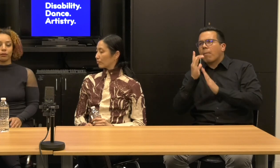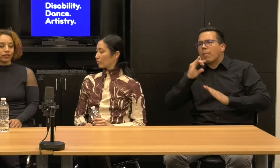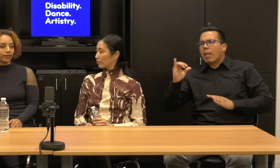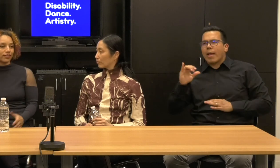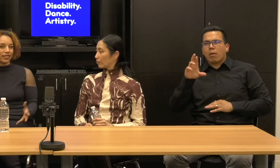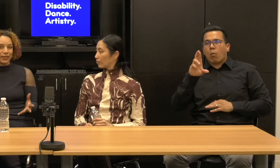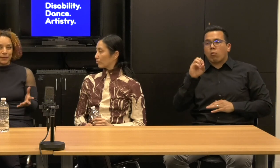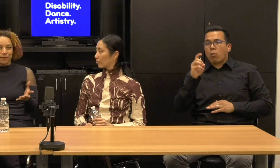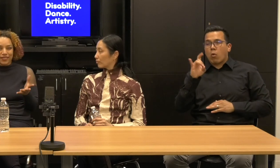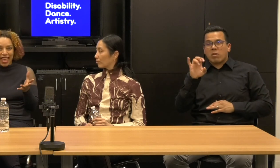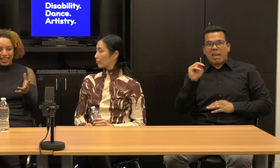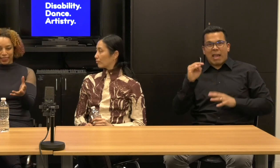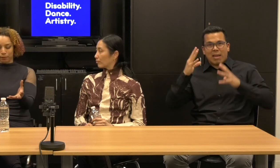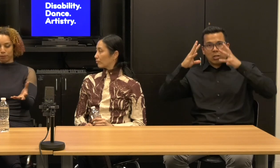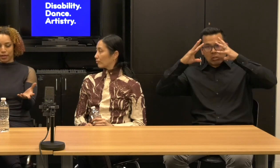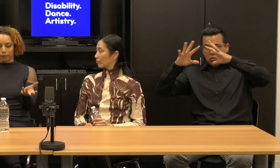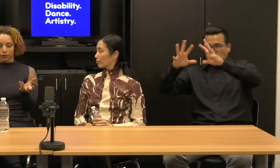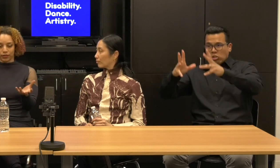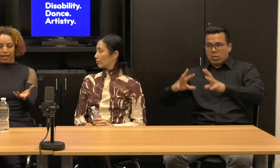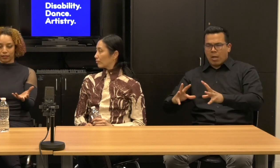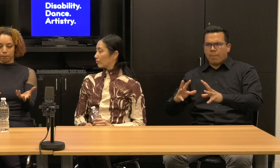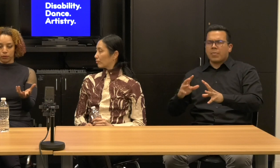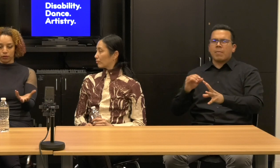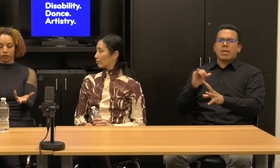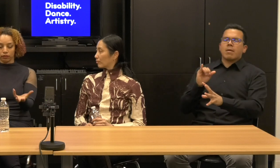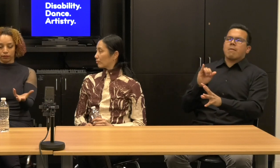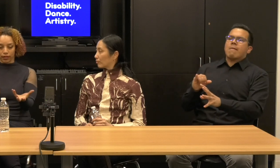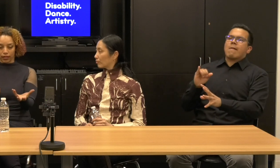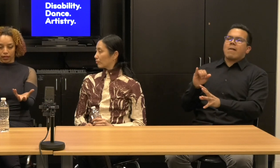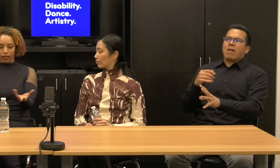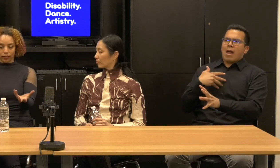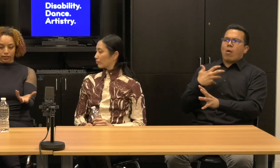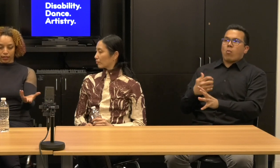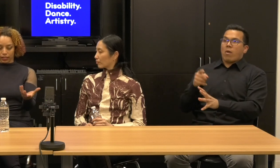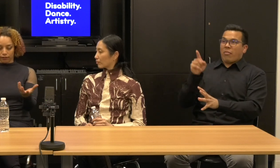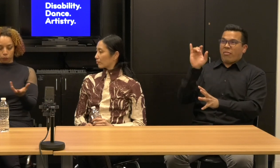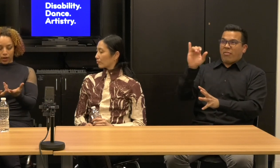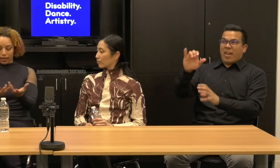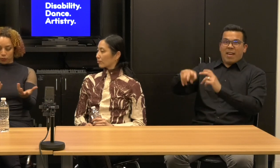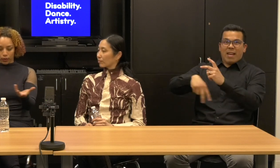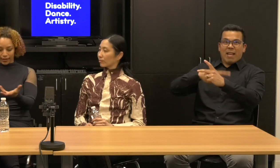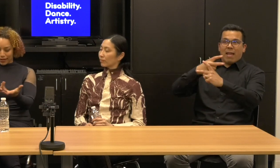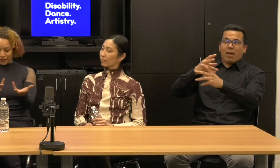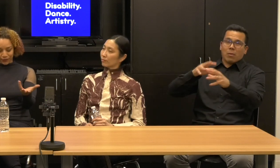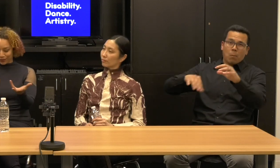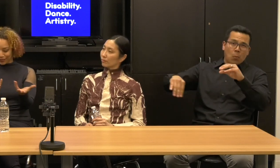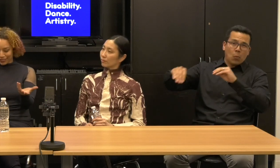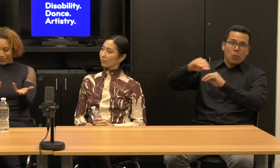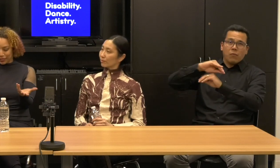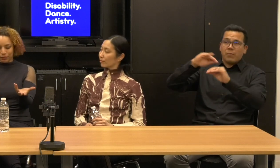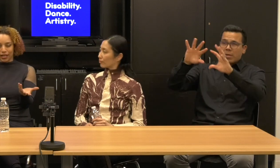I wanted to take them and make Rodin move in this kind of way where, you know, Rodin